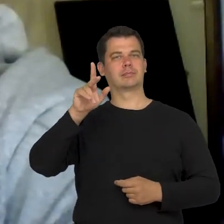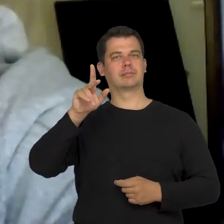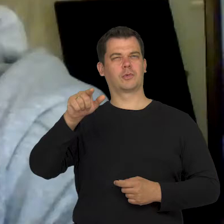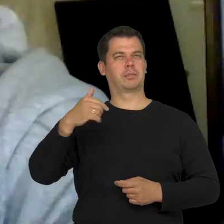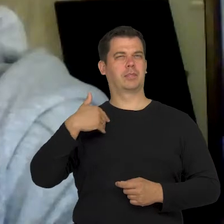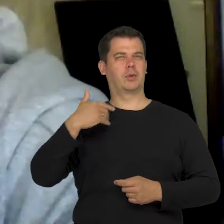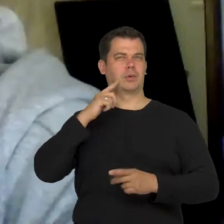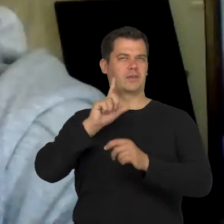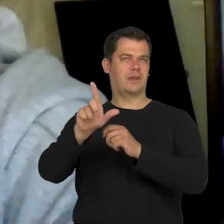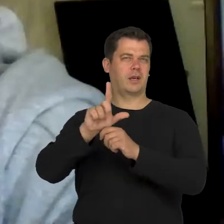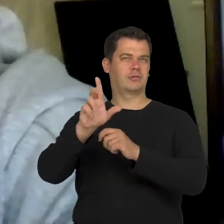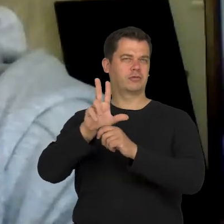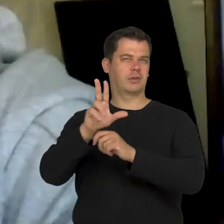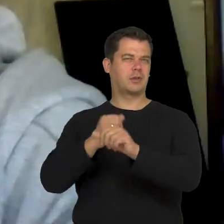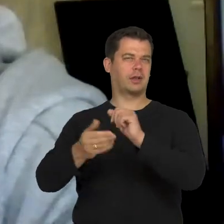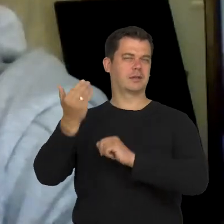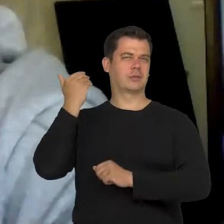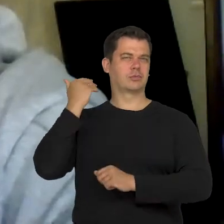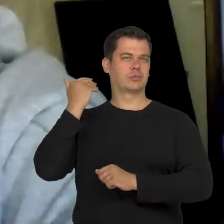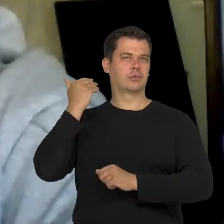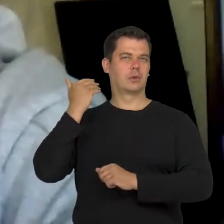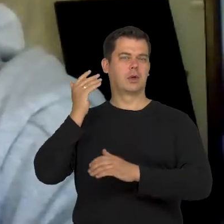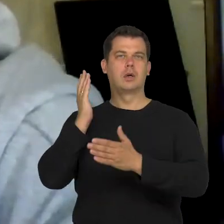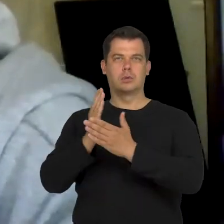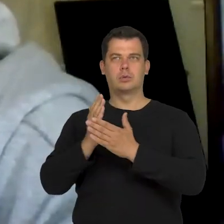about 12-13 years ago when I started to educate myself